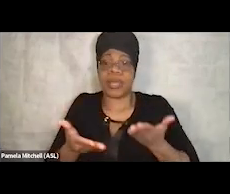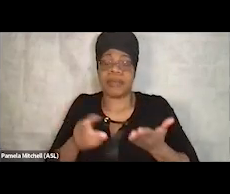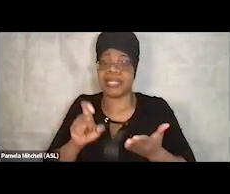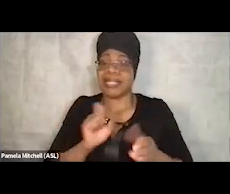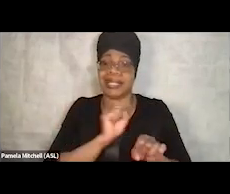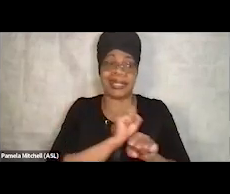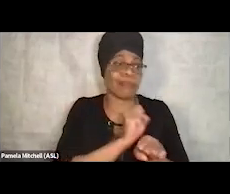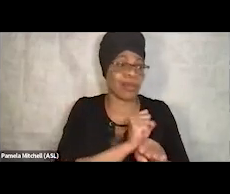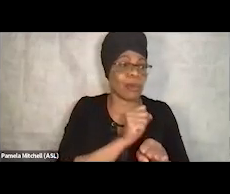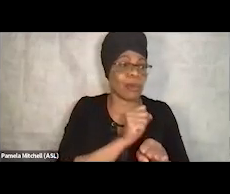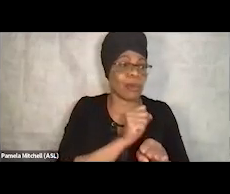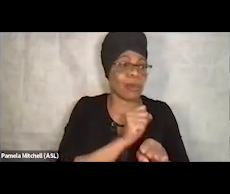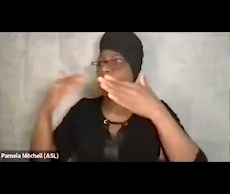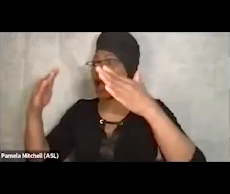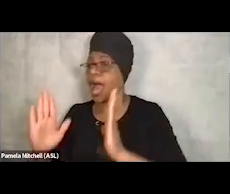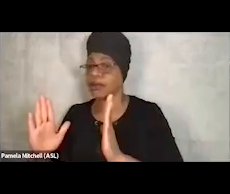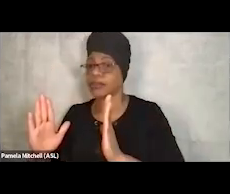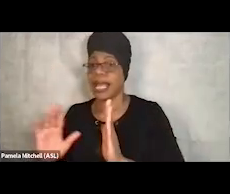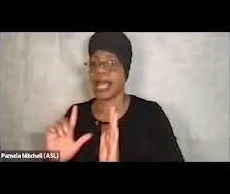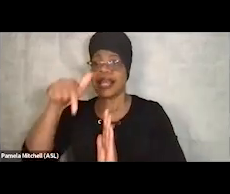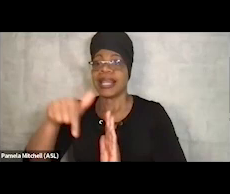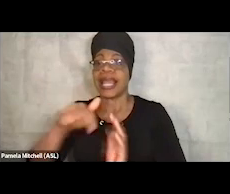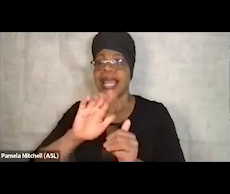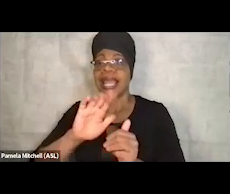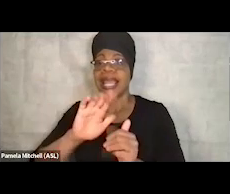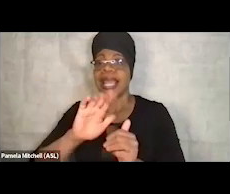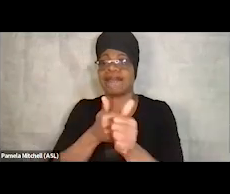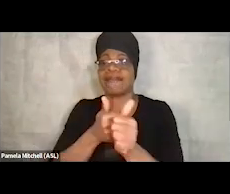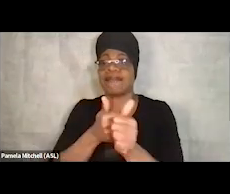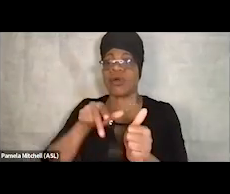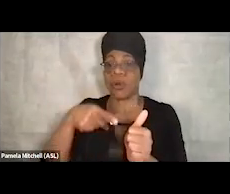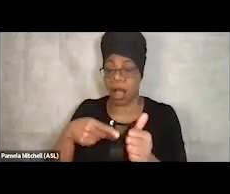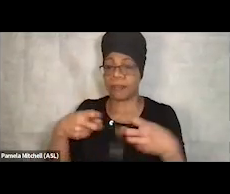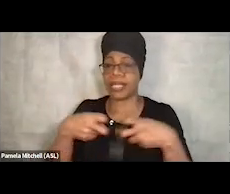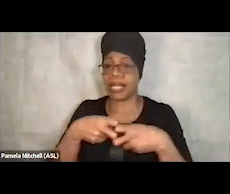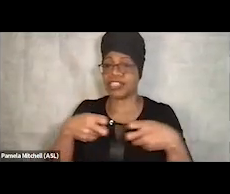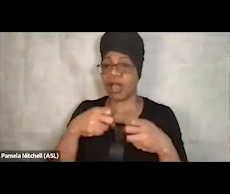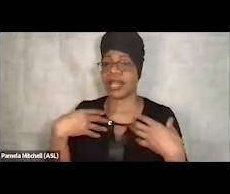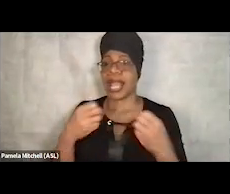and then they can also follow up through the electronic health record to see what's going on. 'Cause we don't always share that same space